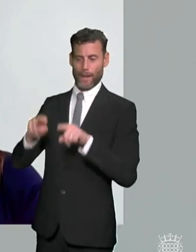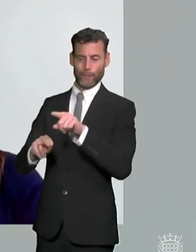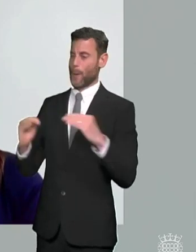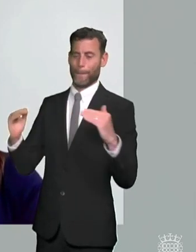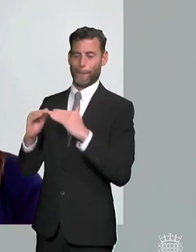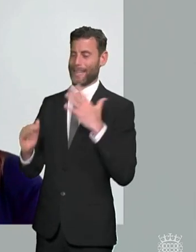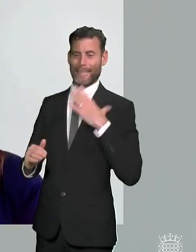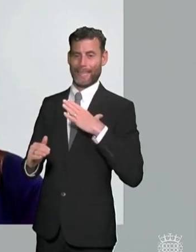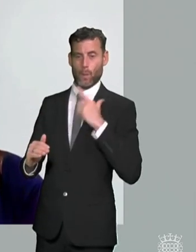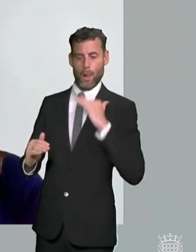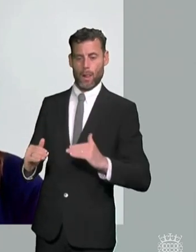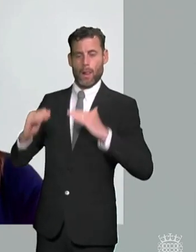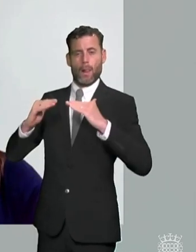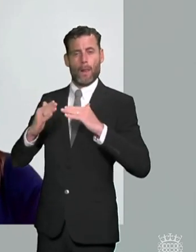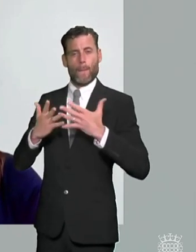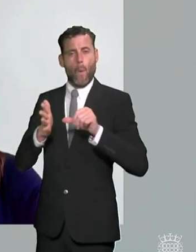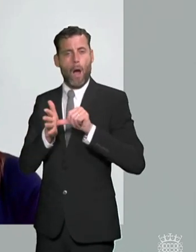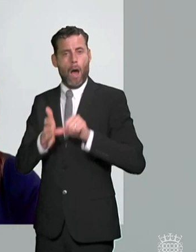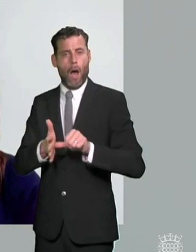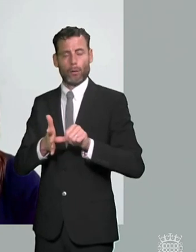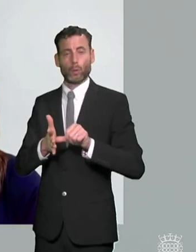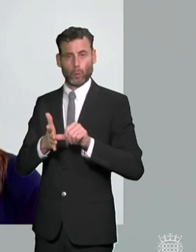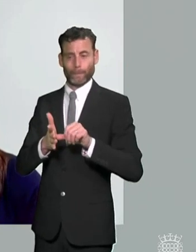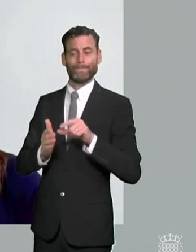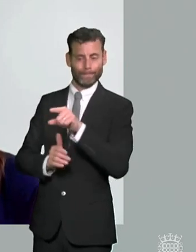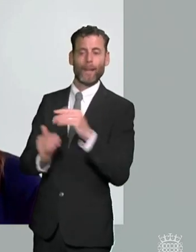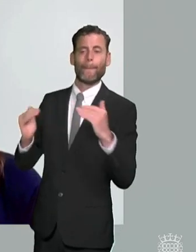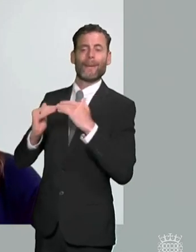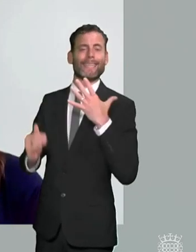setting out how need should be identified and assessed including how and when an assessment